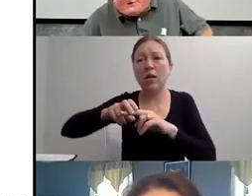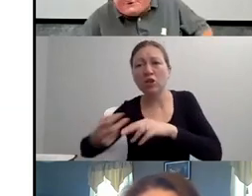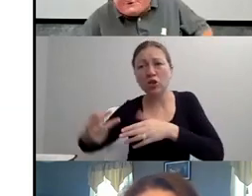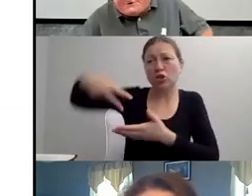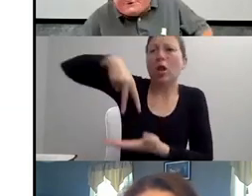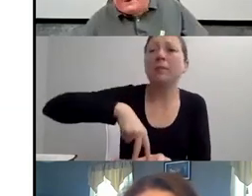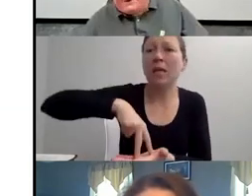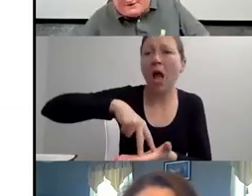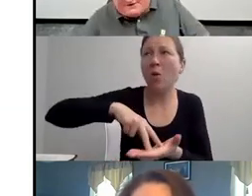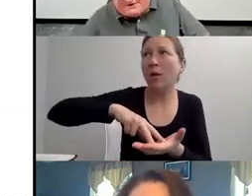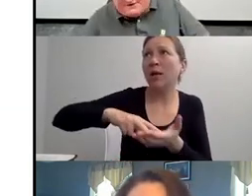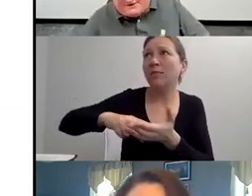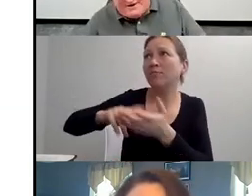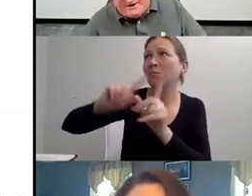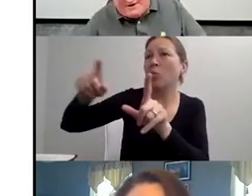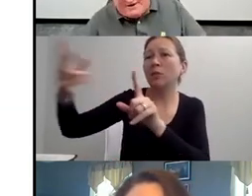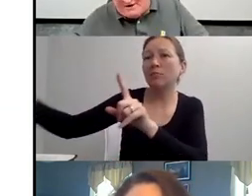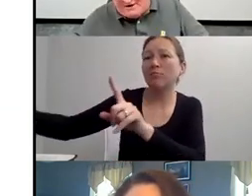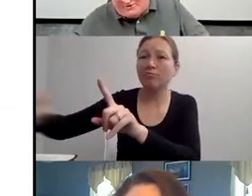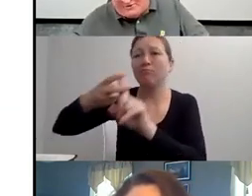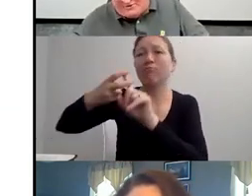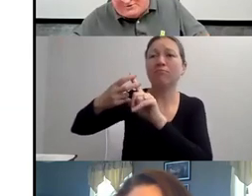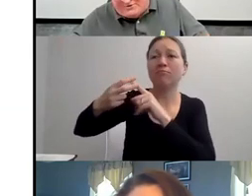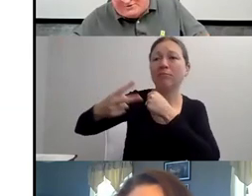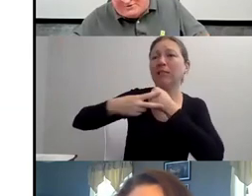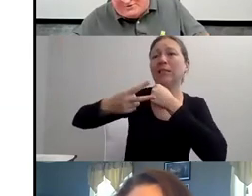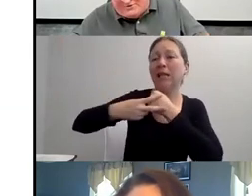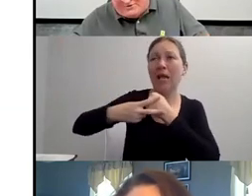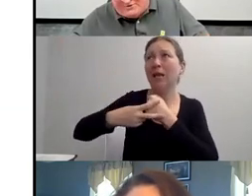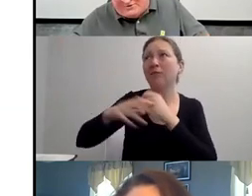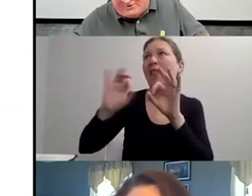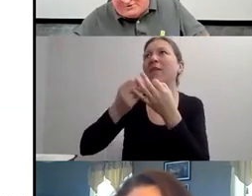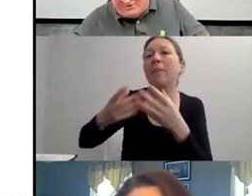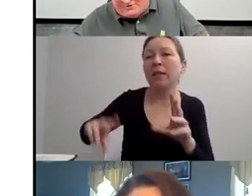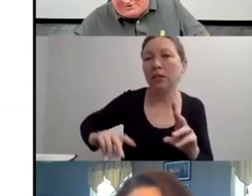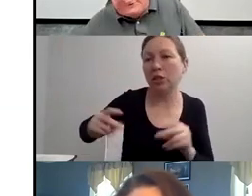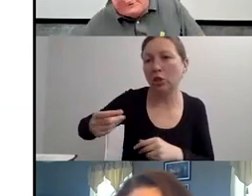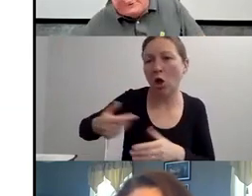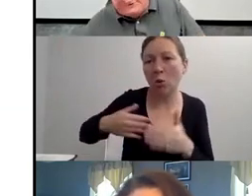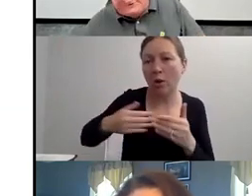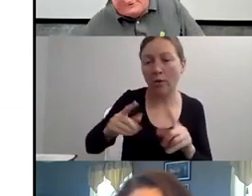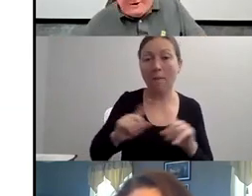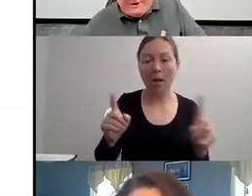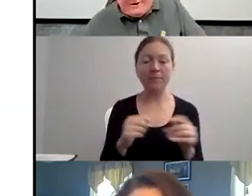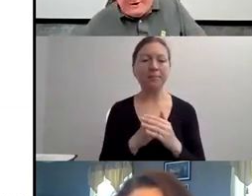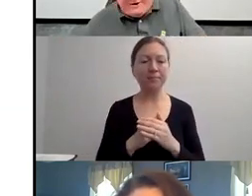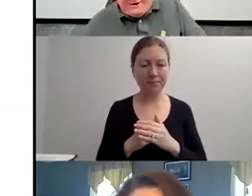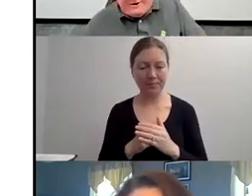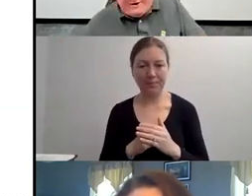THE AUDIENCE SAYS, WELL, MY LIFE MIGHT BE BAD, BUT AT LEAST I DON'T HAVE IT AS BAD AS